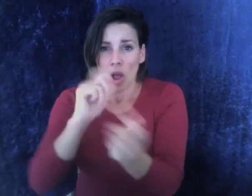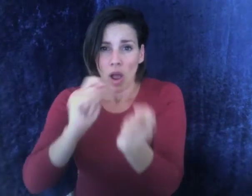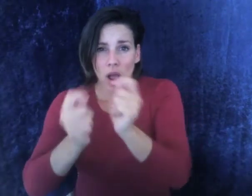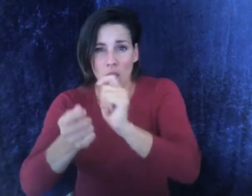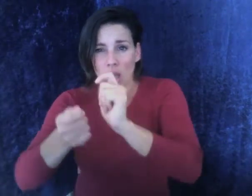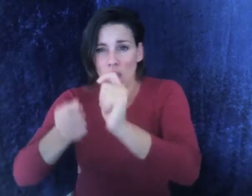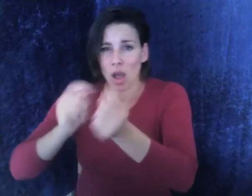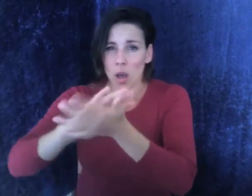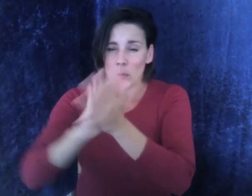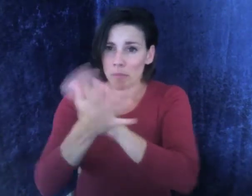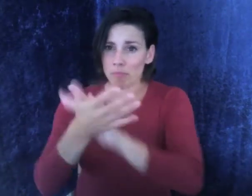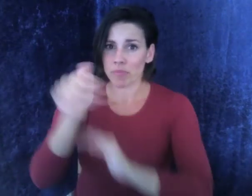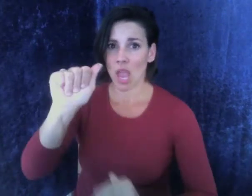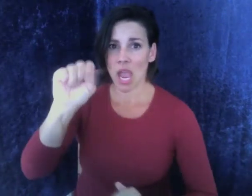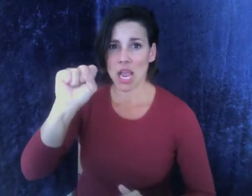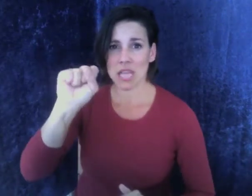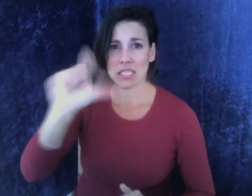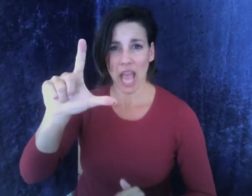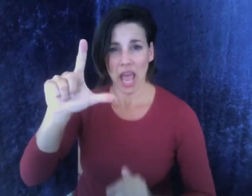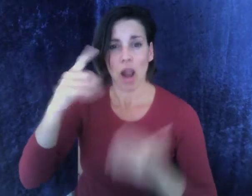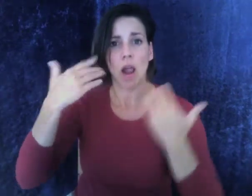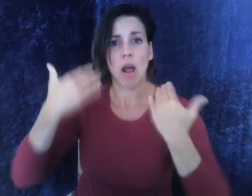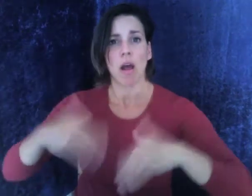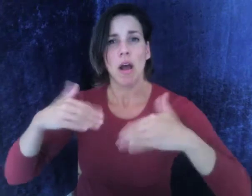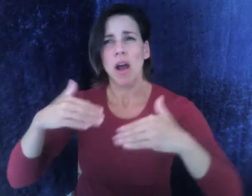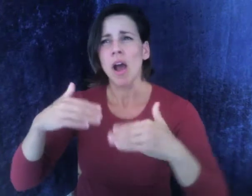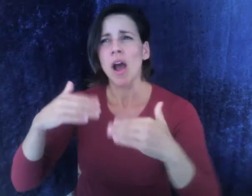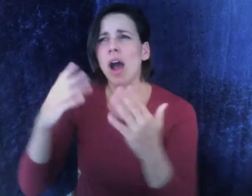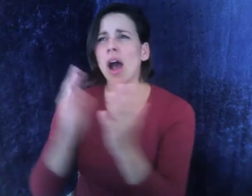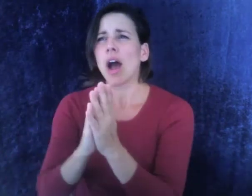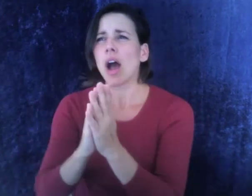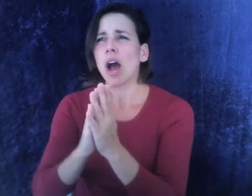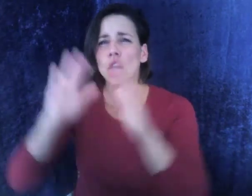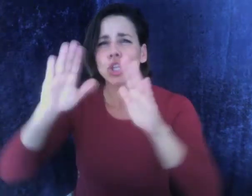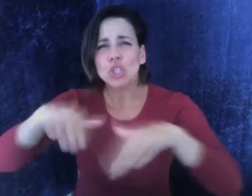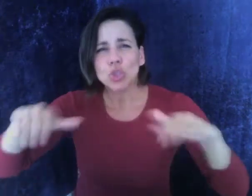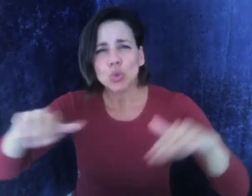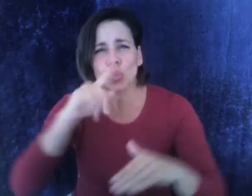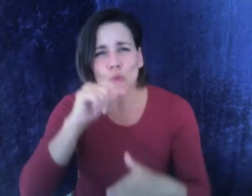and that language had developed into our own language, American Sign Language.